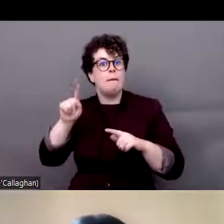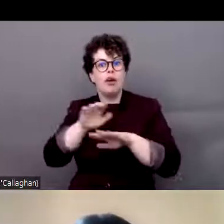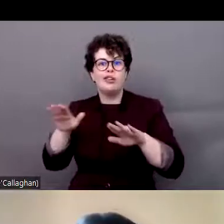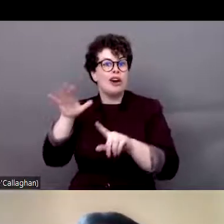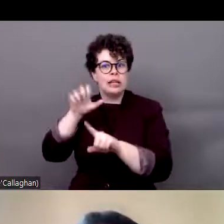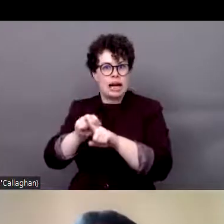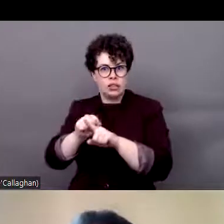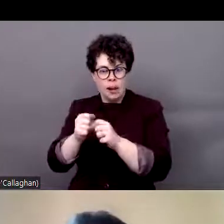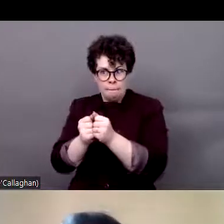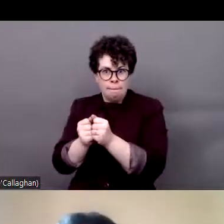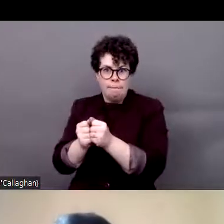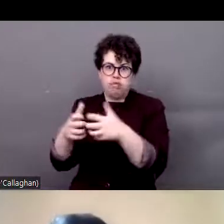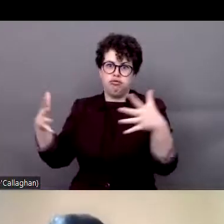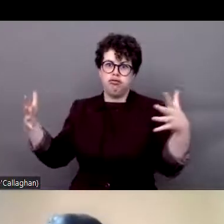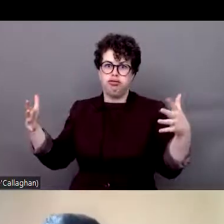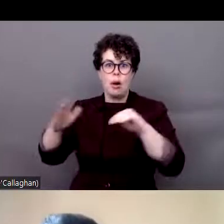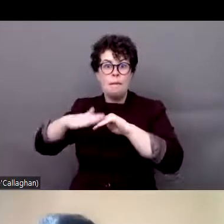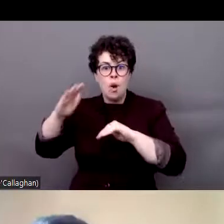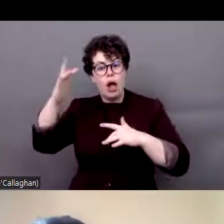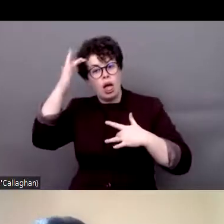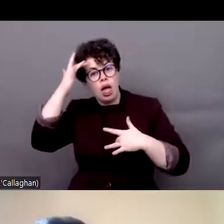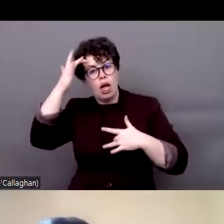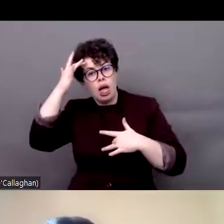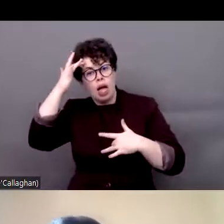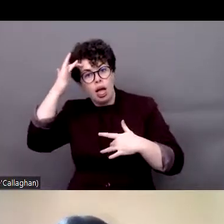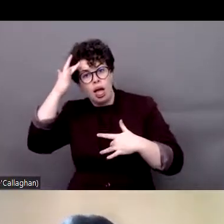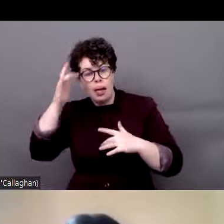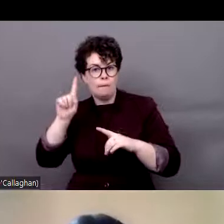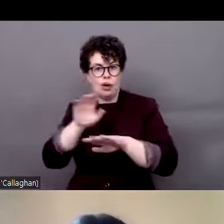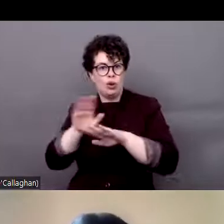black persons.